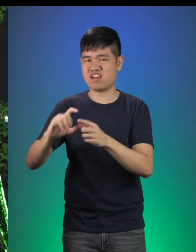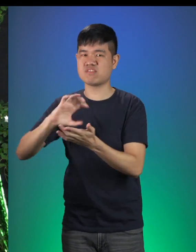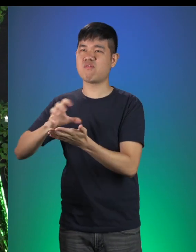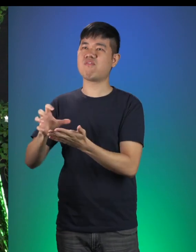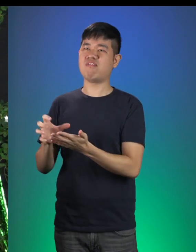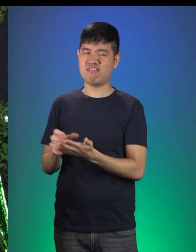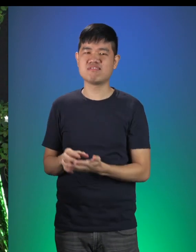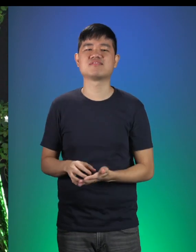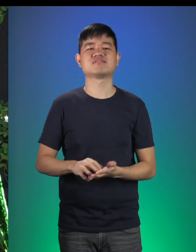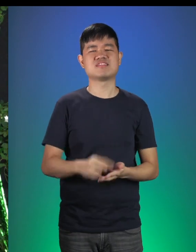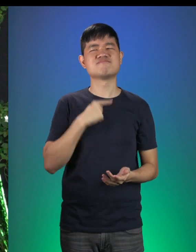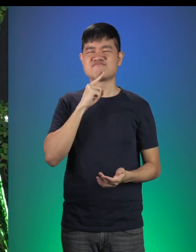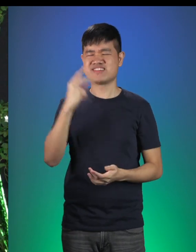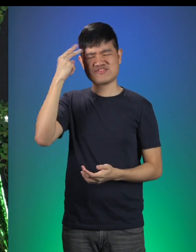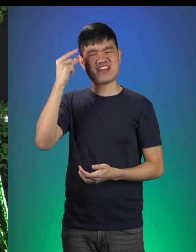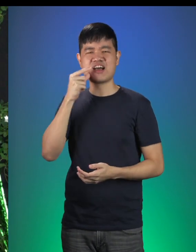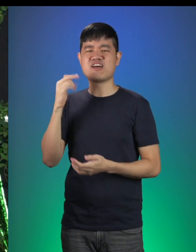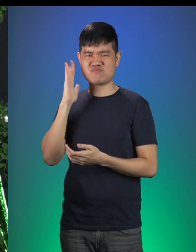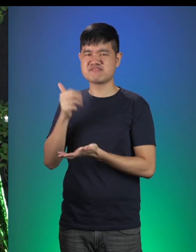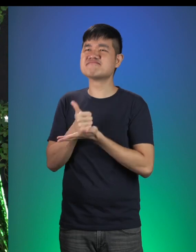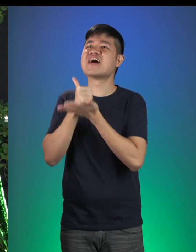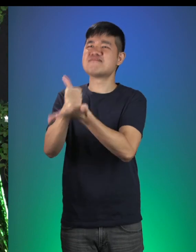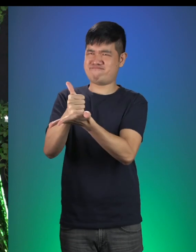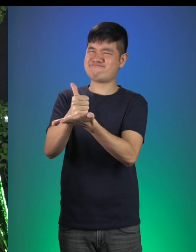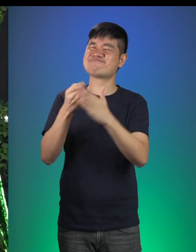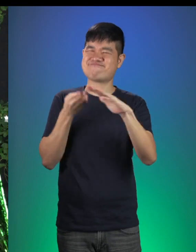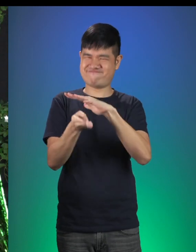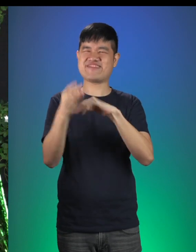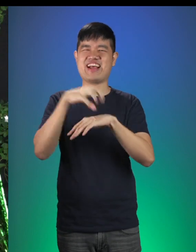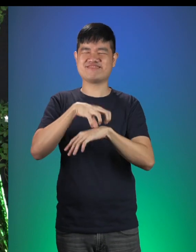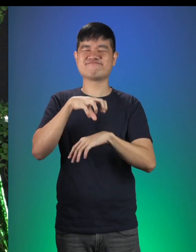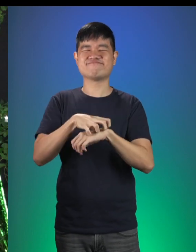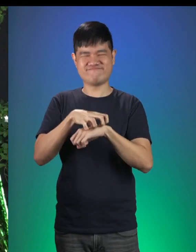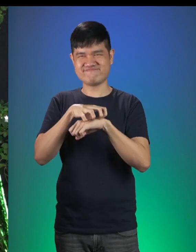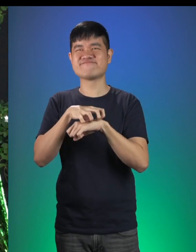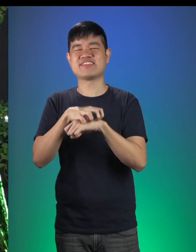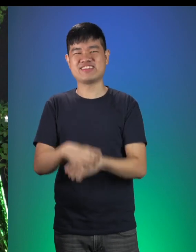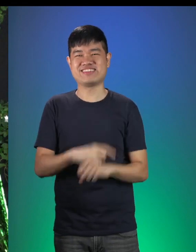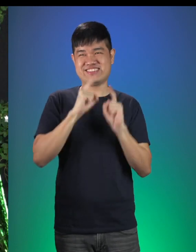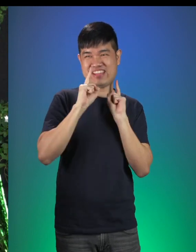I’m sure Hansel and Gretel might be able to bake a cake for the Princess! Let’s go find them now.